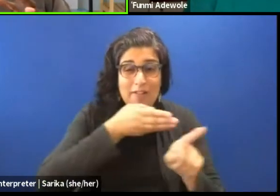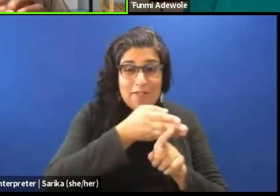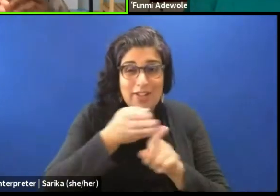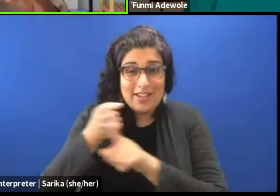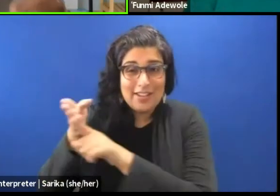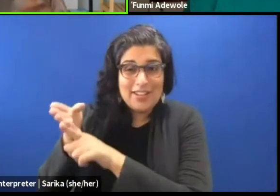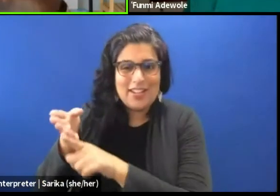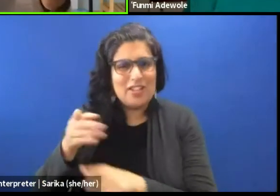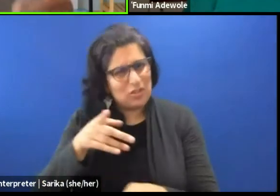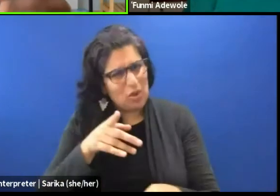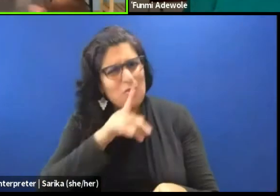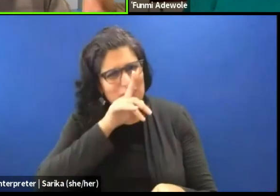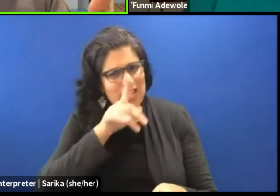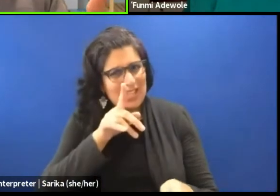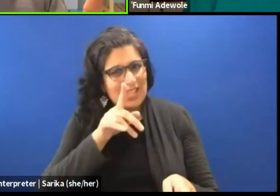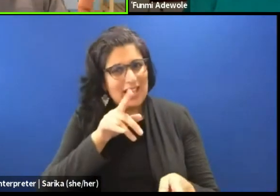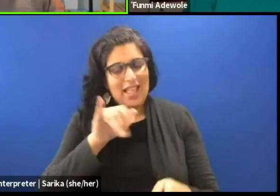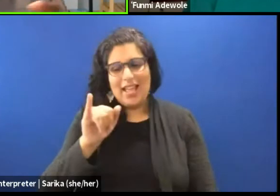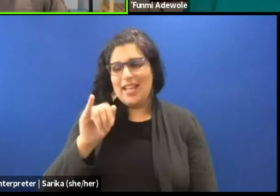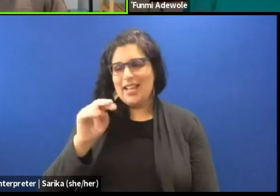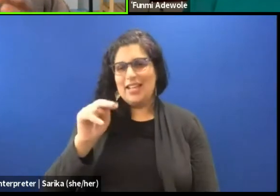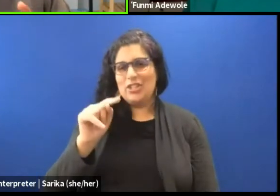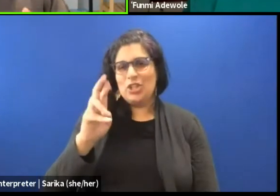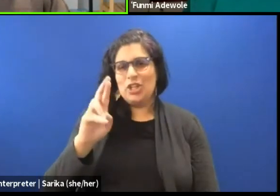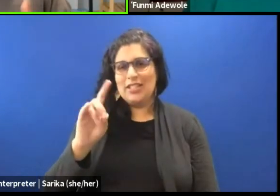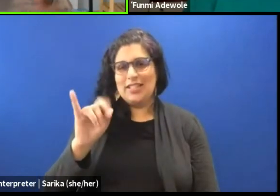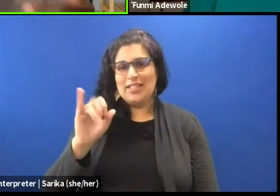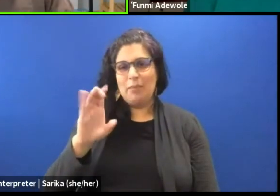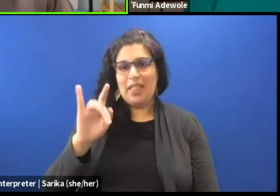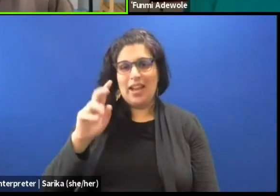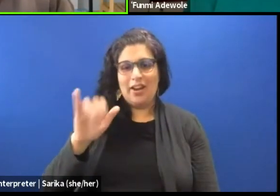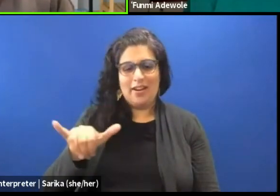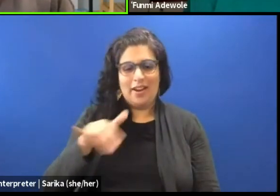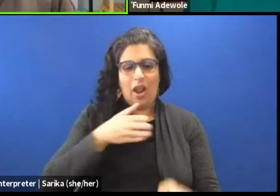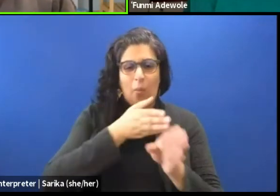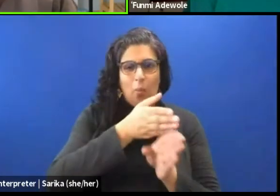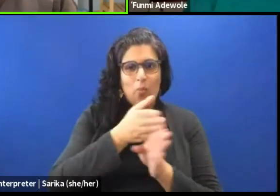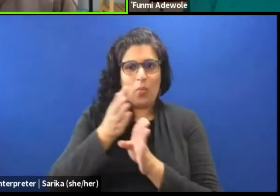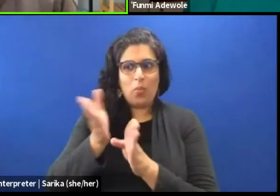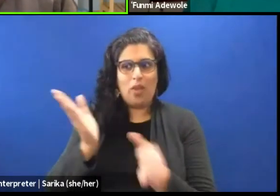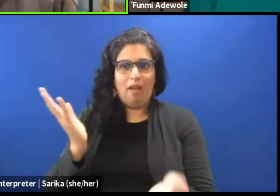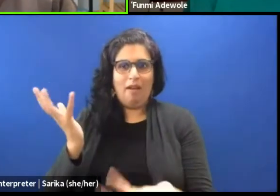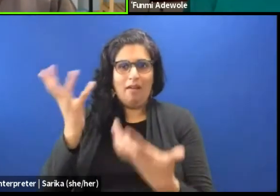to that interdisciplinarity of experience, from a professional standpoint,